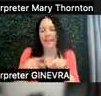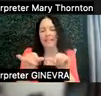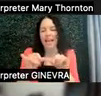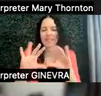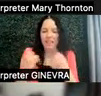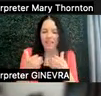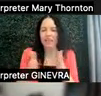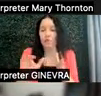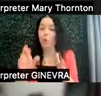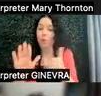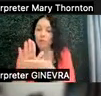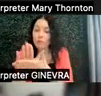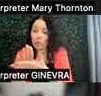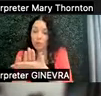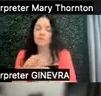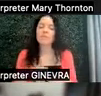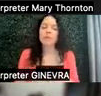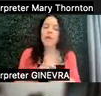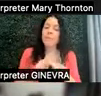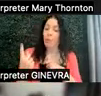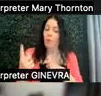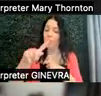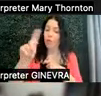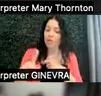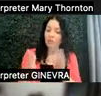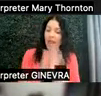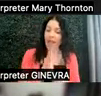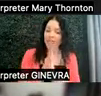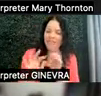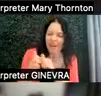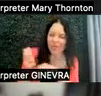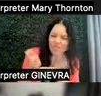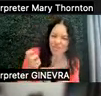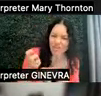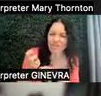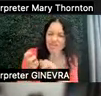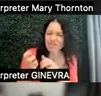So one of the questions we ask ourselves is, how difficult are the things that we're asking?